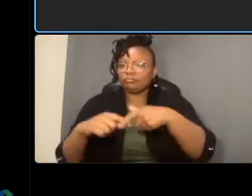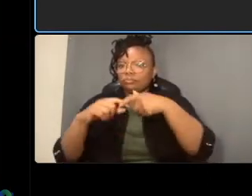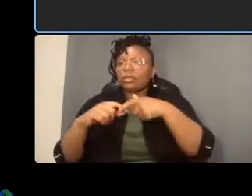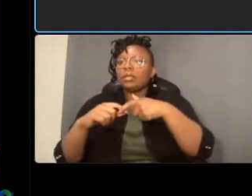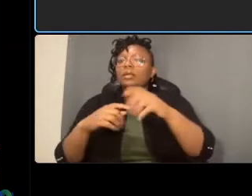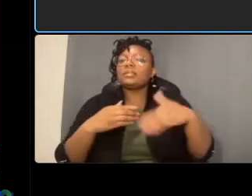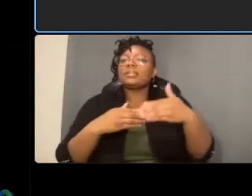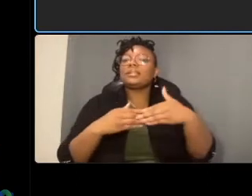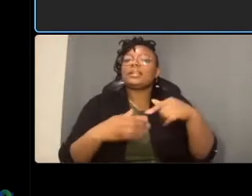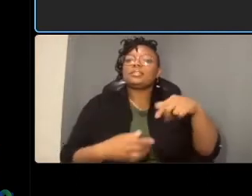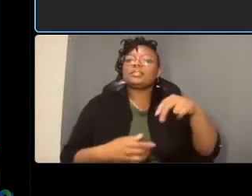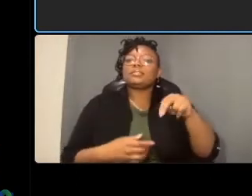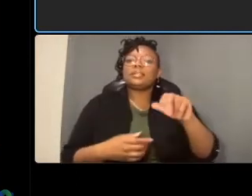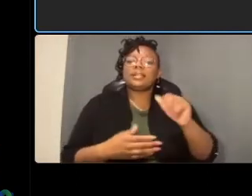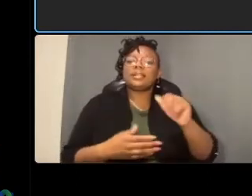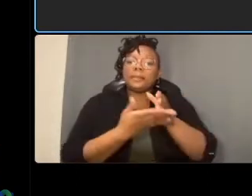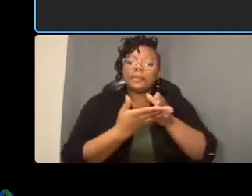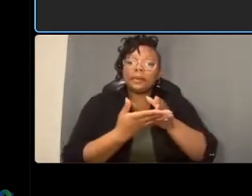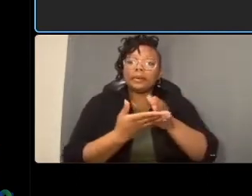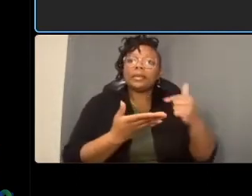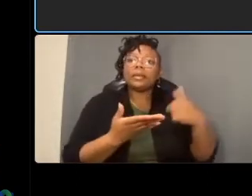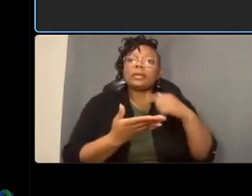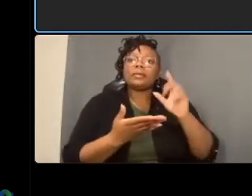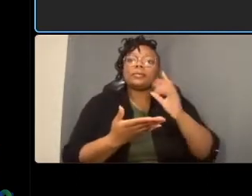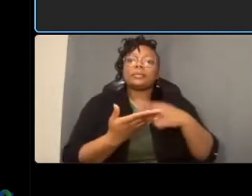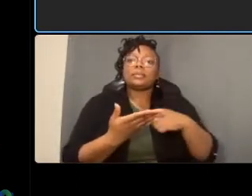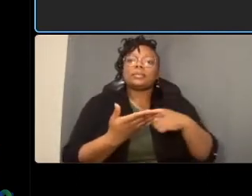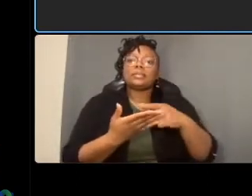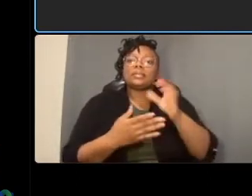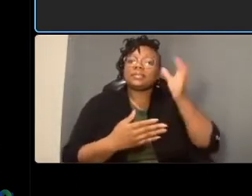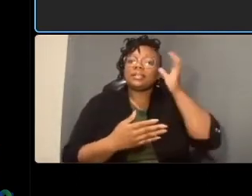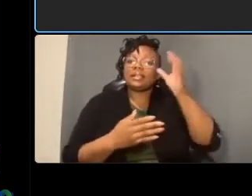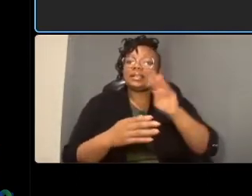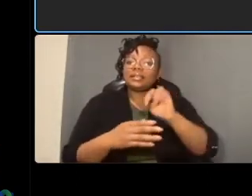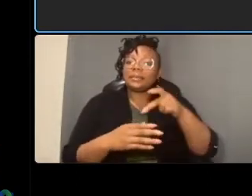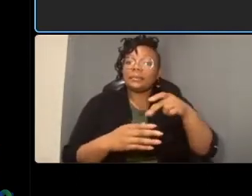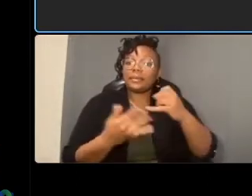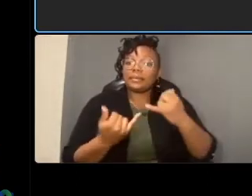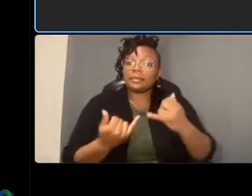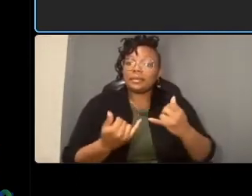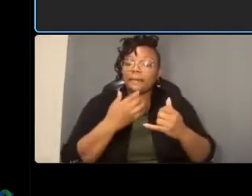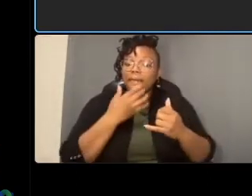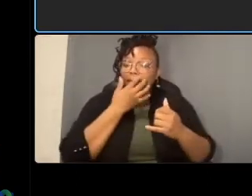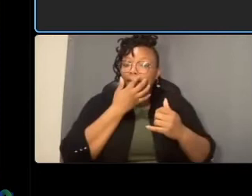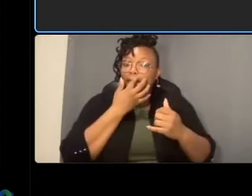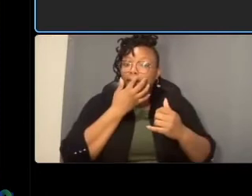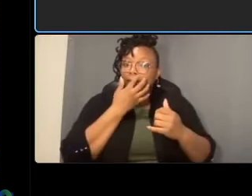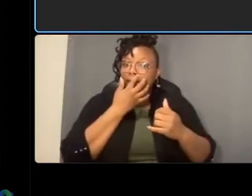going to go through the concept maps and so um so please note that we will go back to the questions